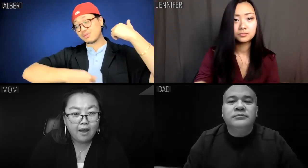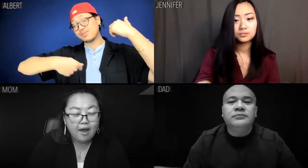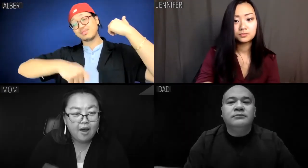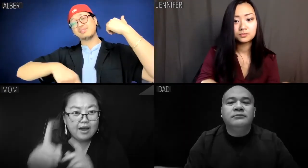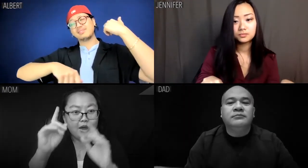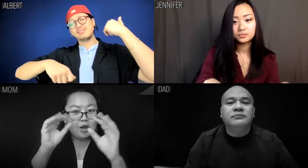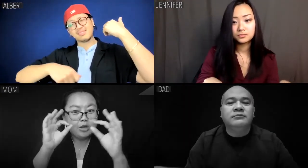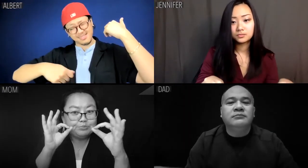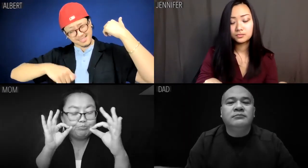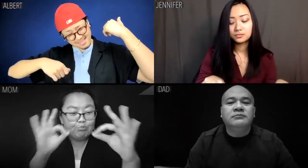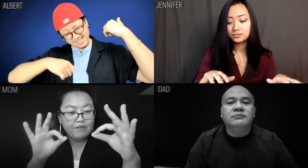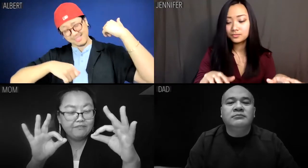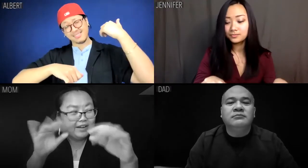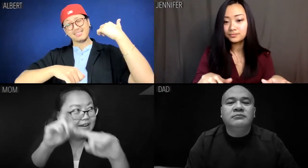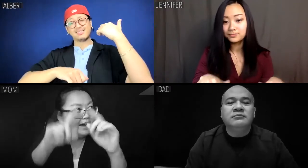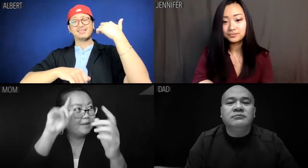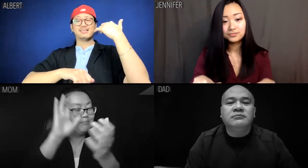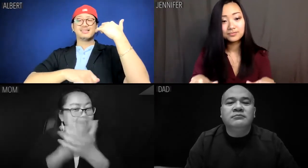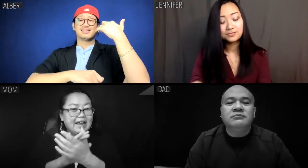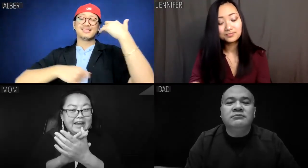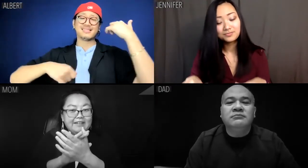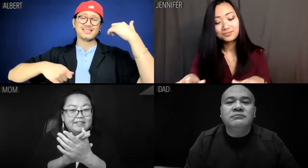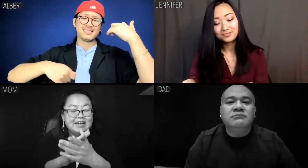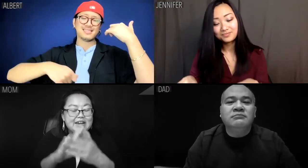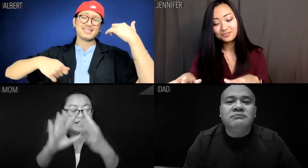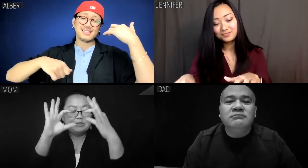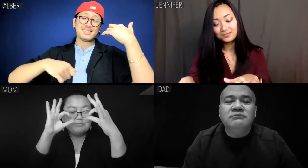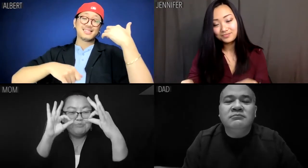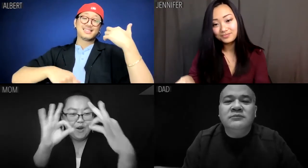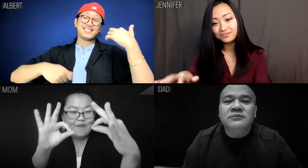Mom: It's perfect. I don't believe it. It's perfect.